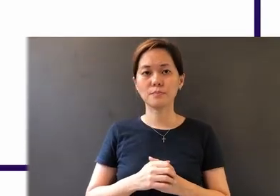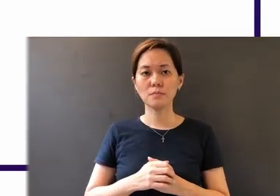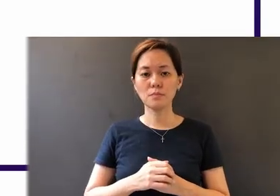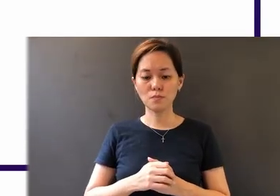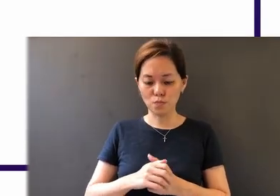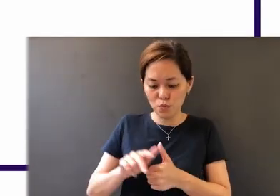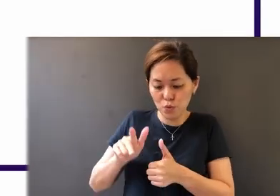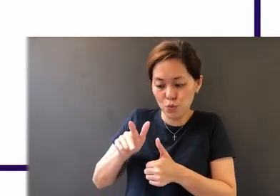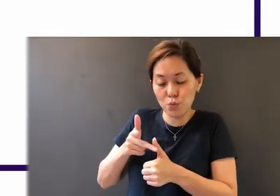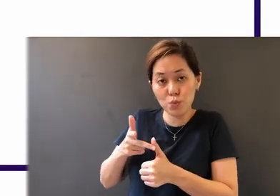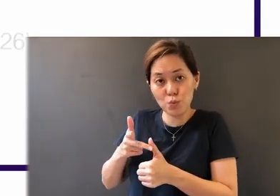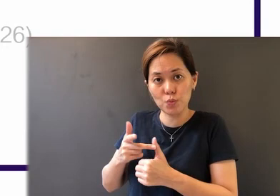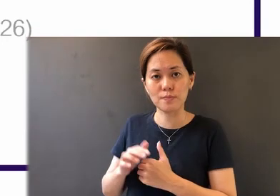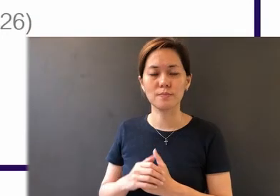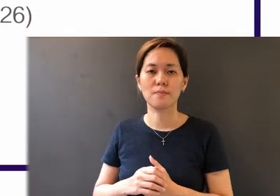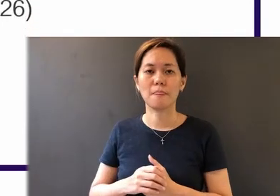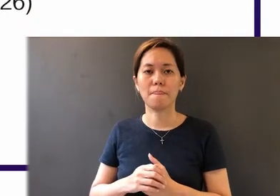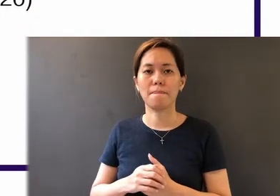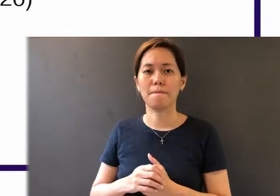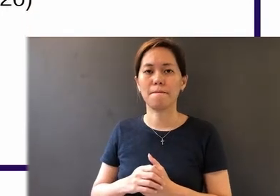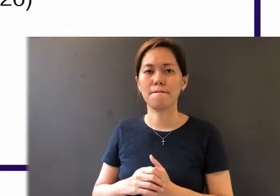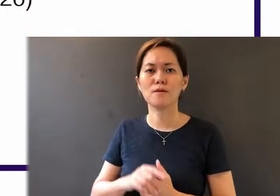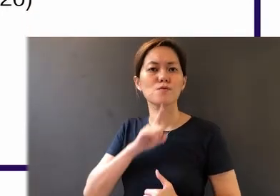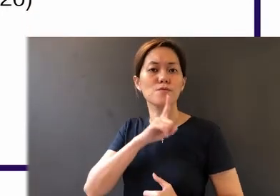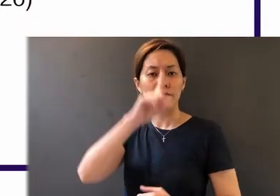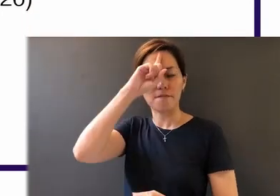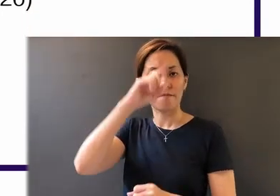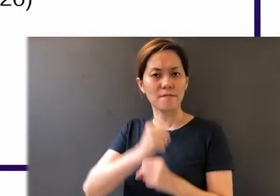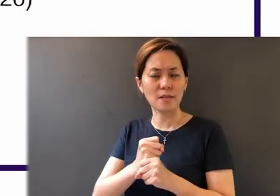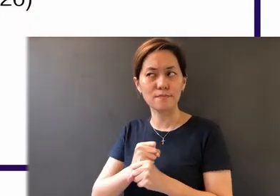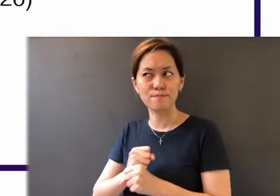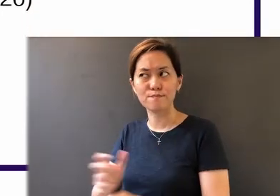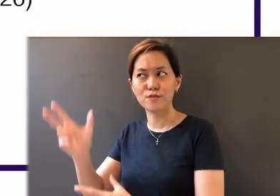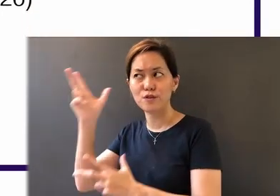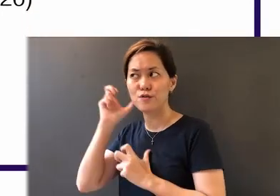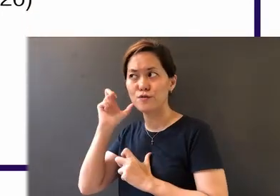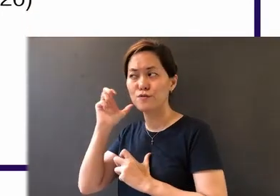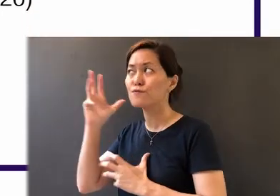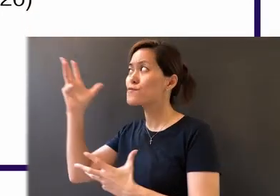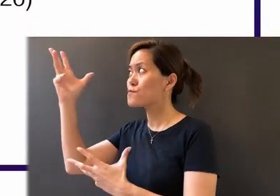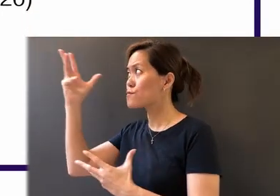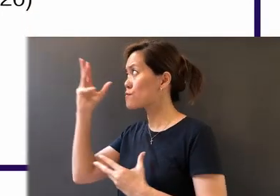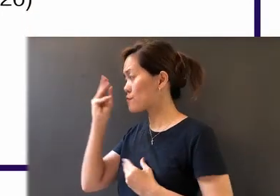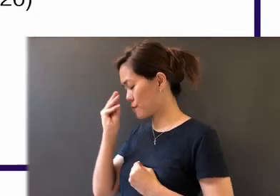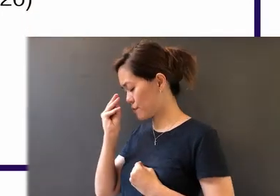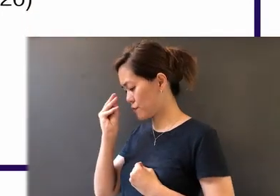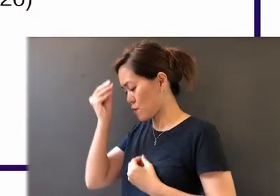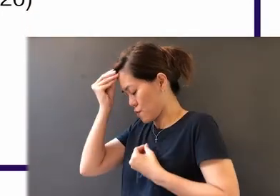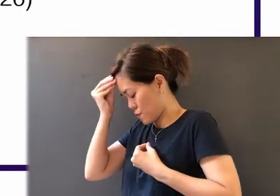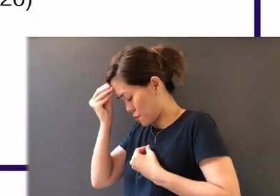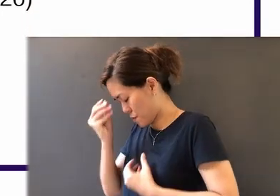Thirdly, real faith hears, receives and obeys